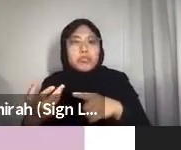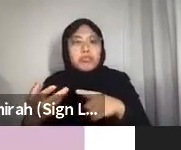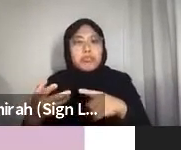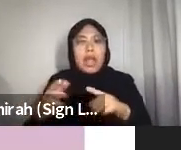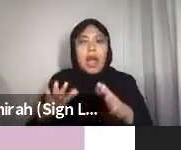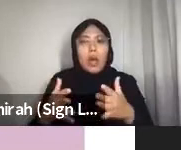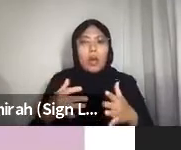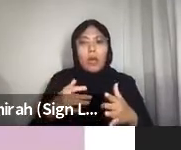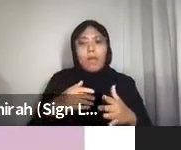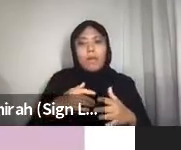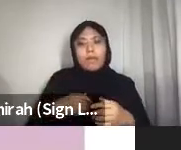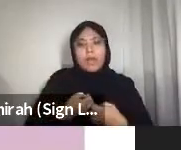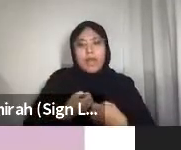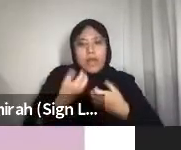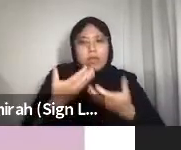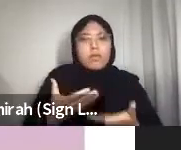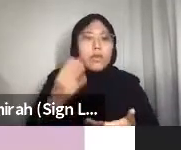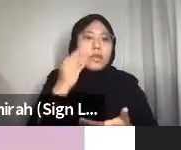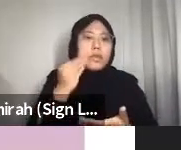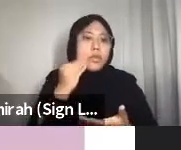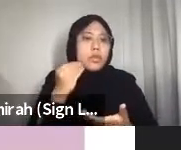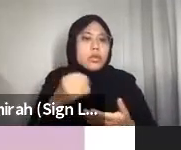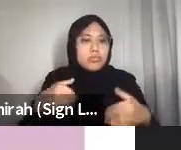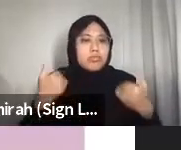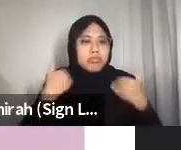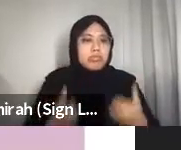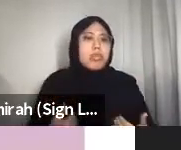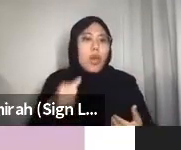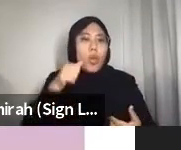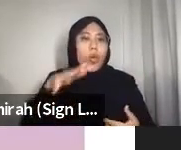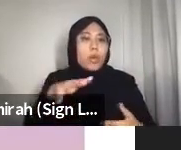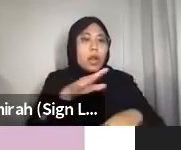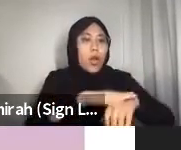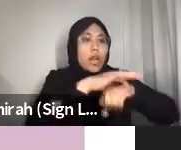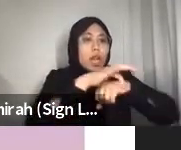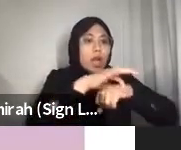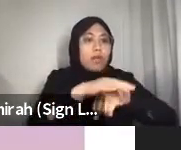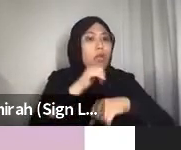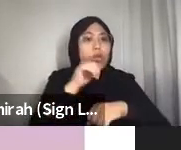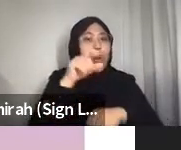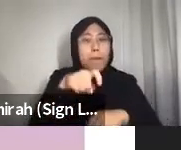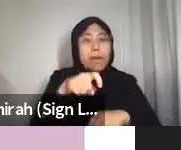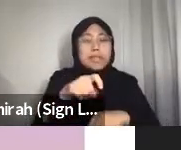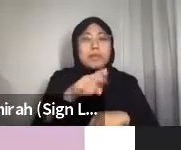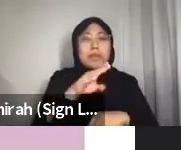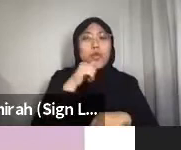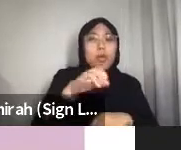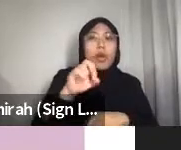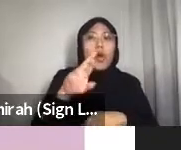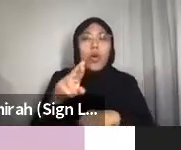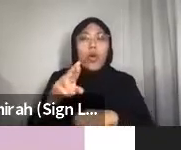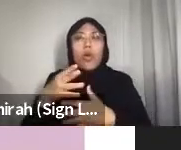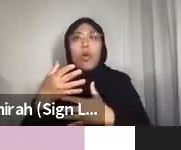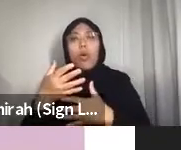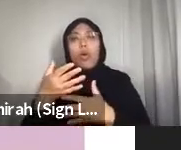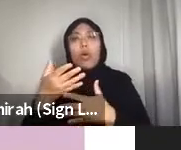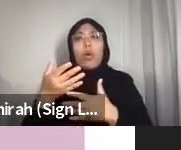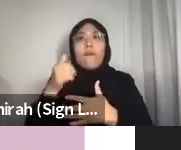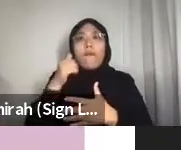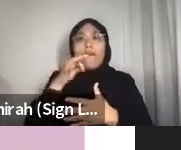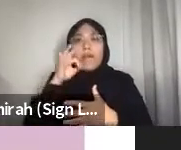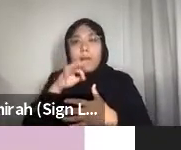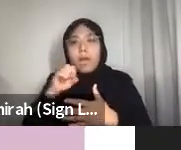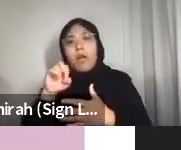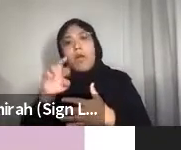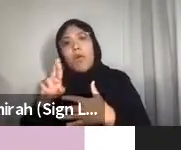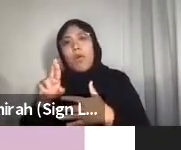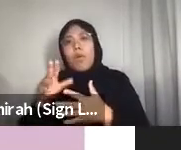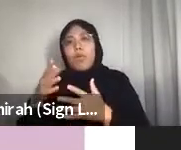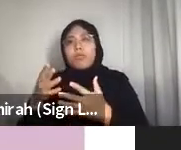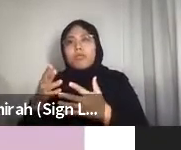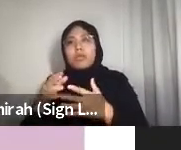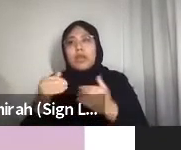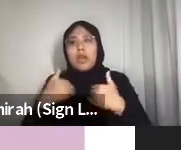We also wanna say that it is not necessary to be a woman or to be female or to identify as a woman to embody an ecofeminist ethos of care.